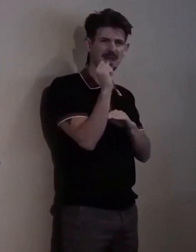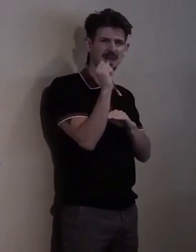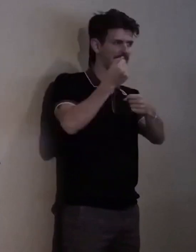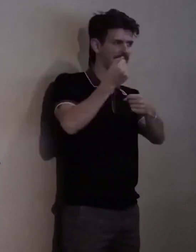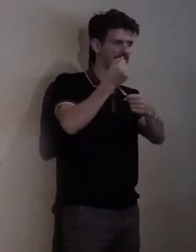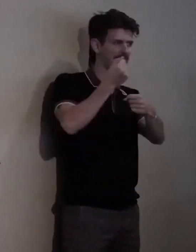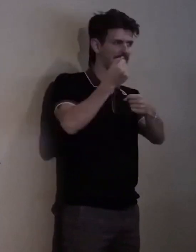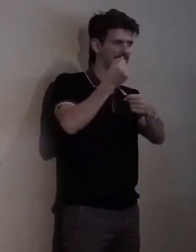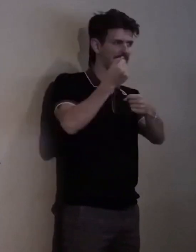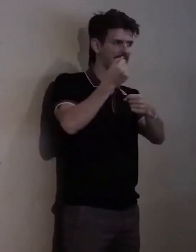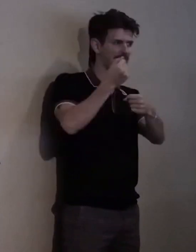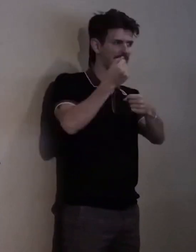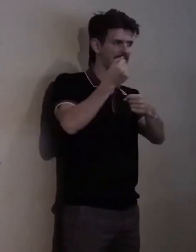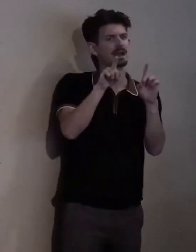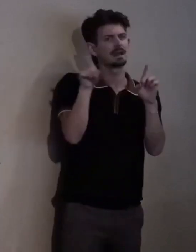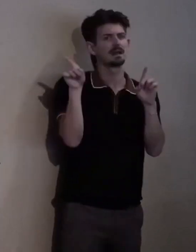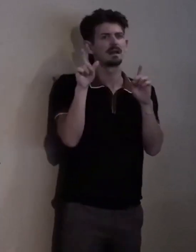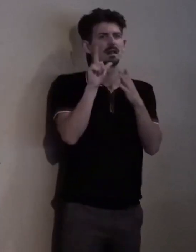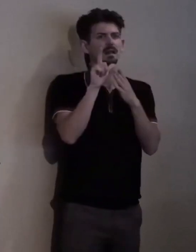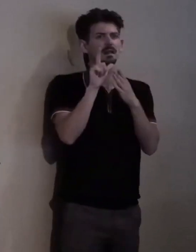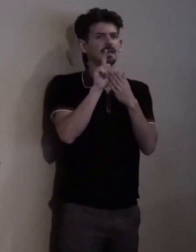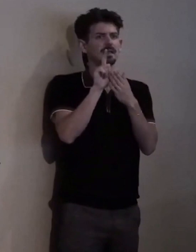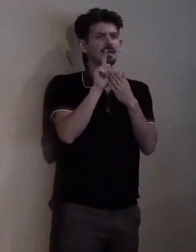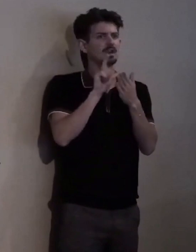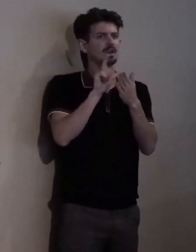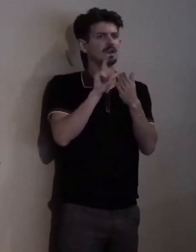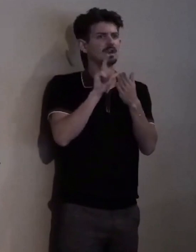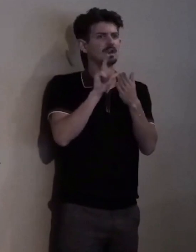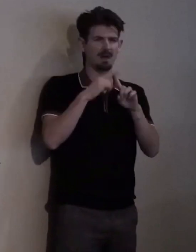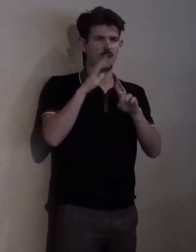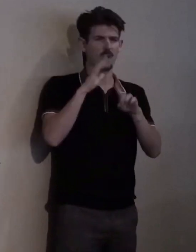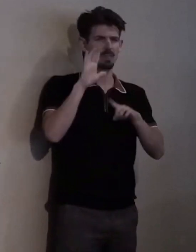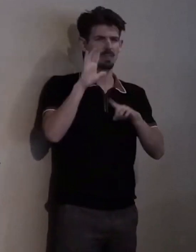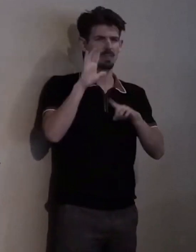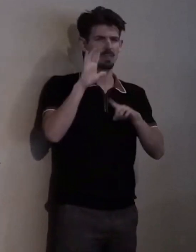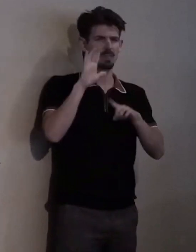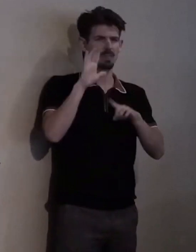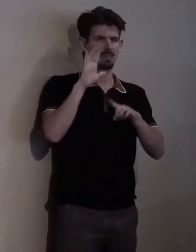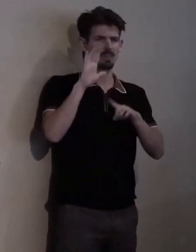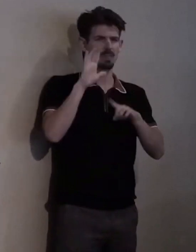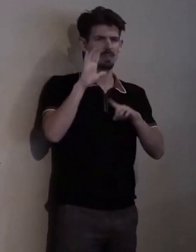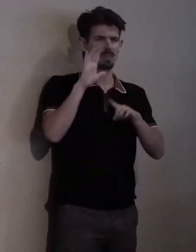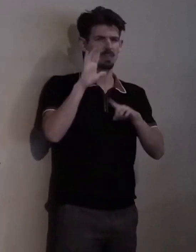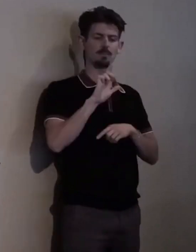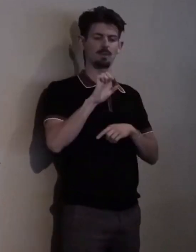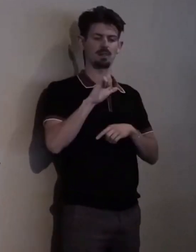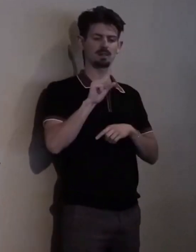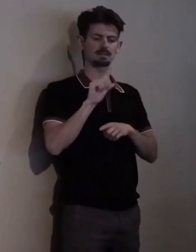on their ableism and fund education for our community to know our rights.